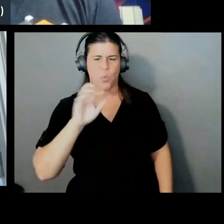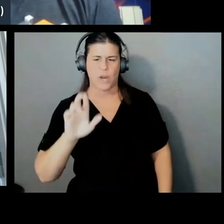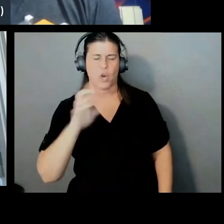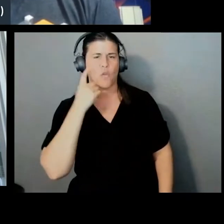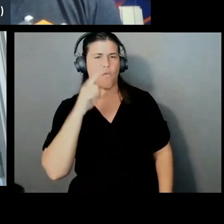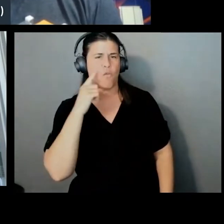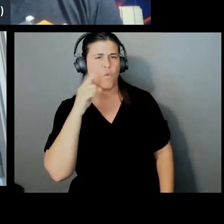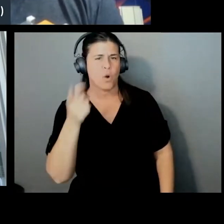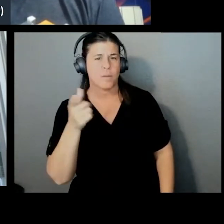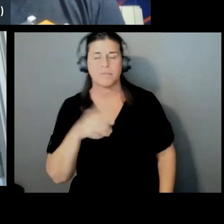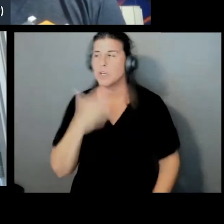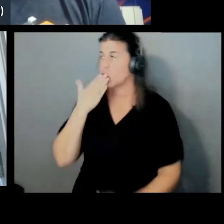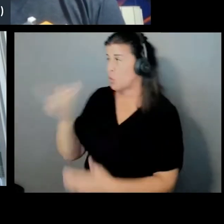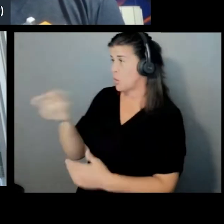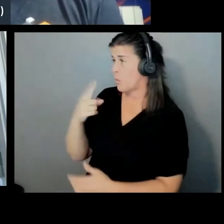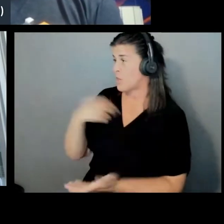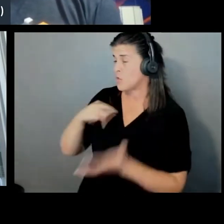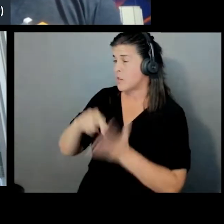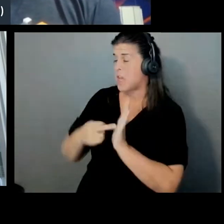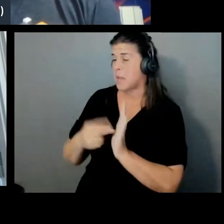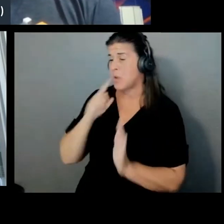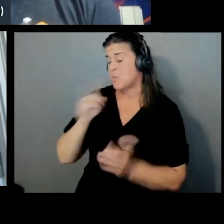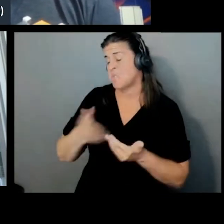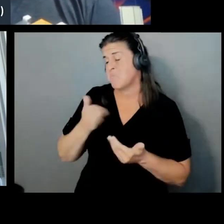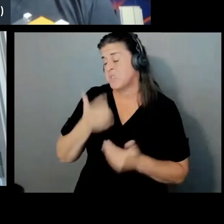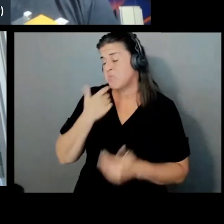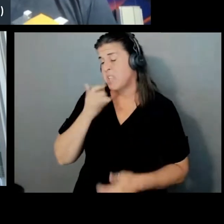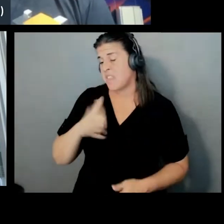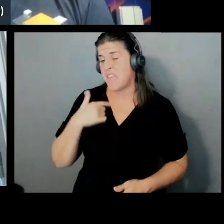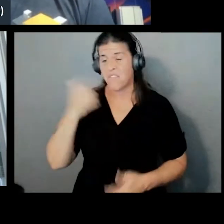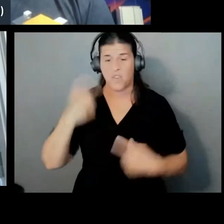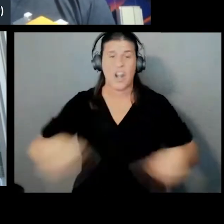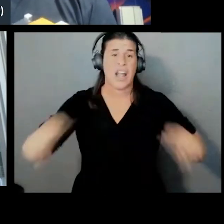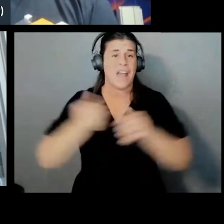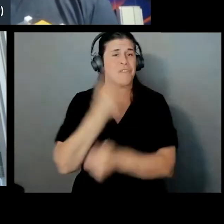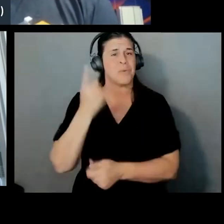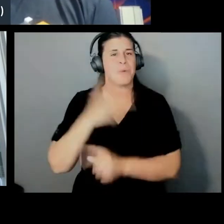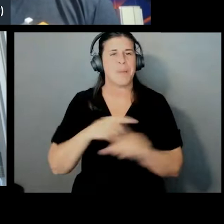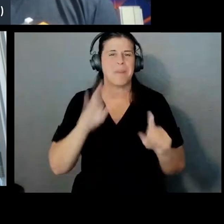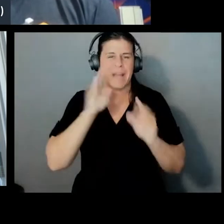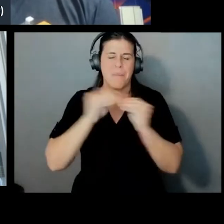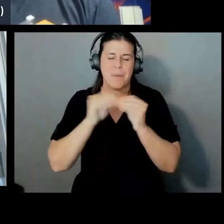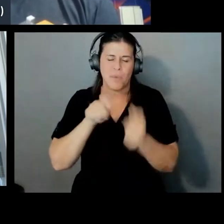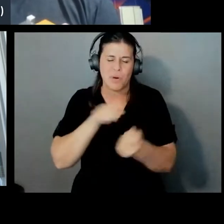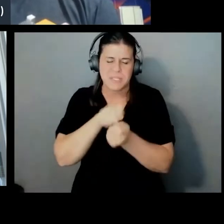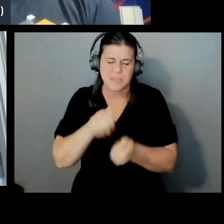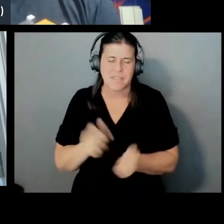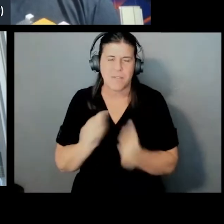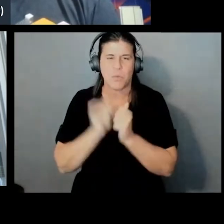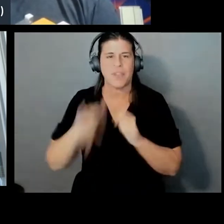I mean, I think it's easy to say for everybody, but I'll get a little more specific than that. I think that would be helpful probably.